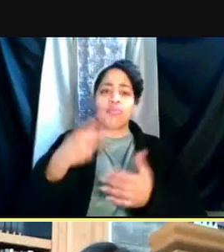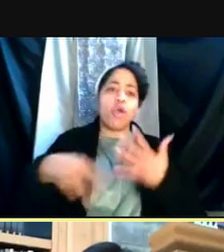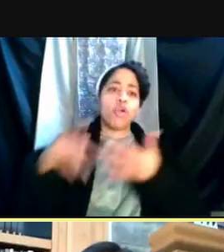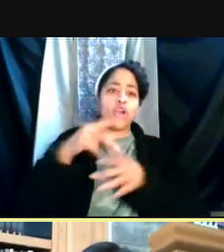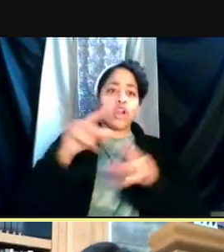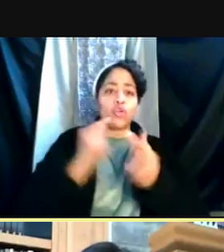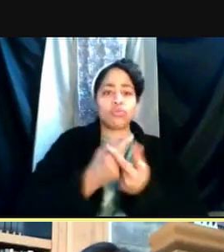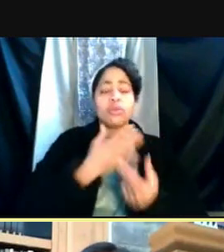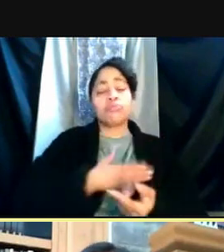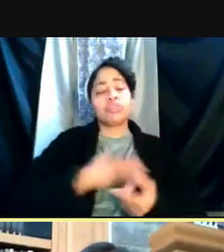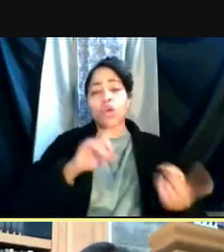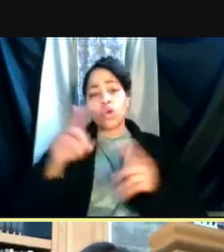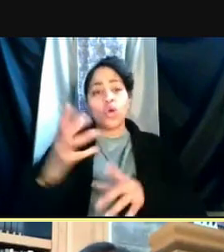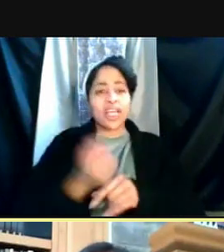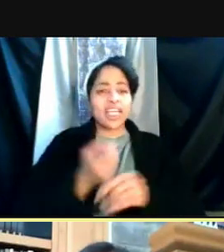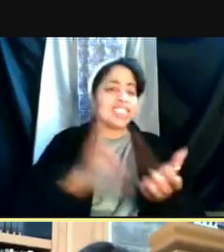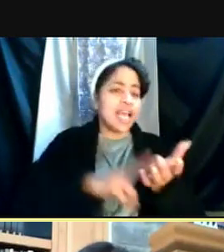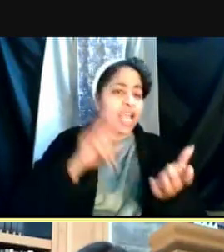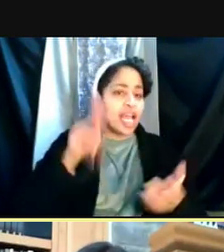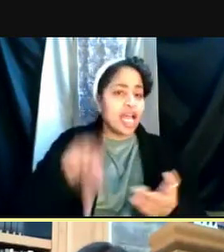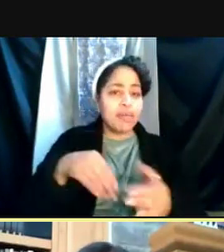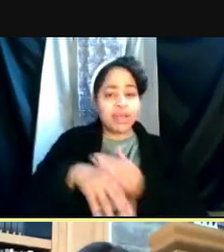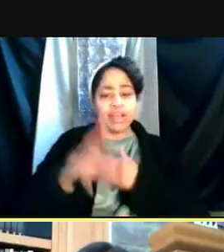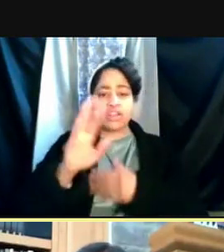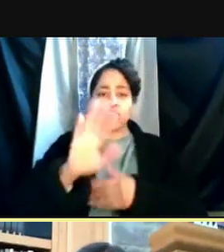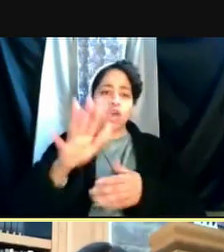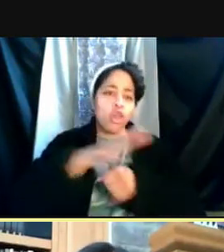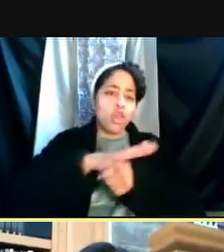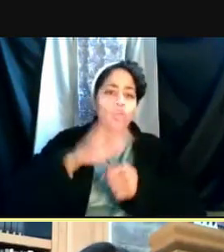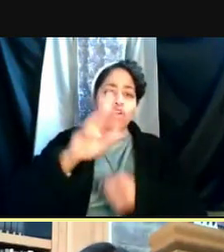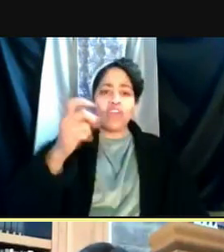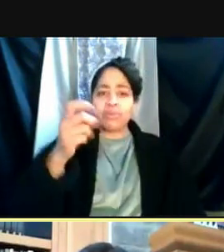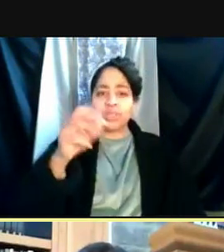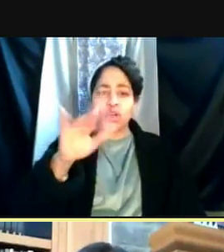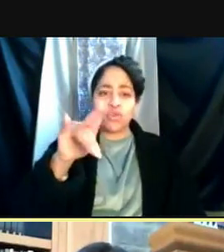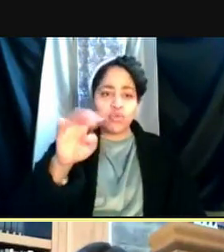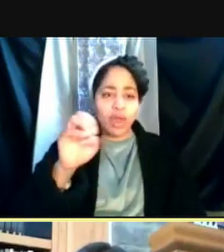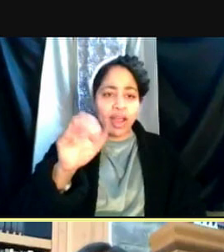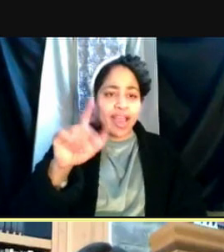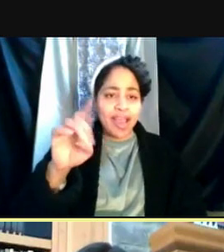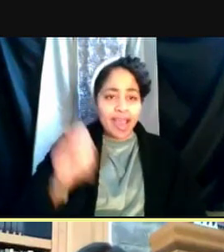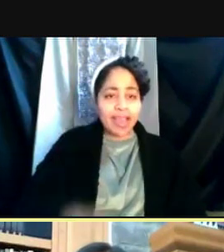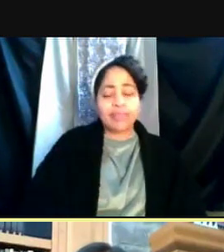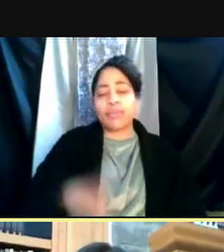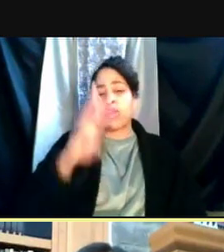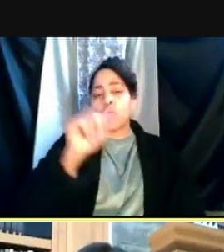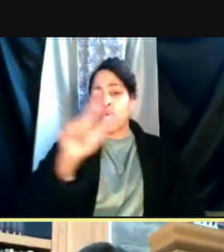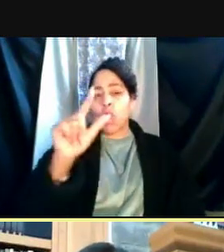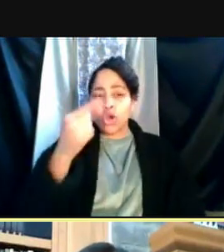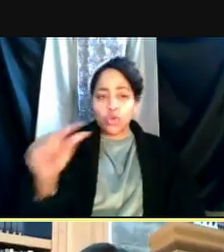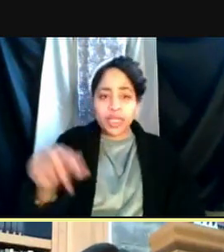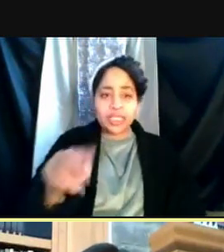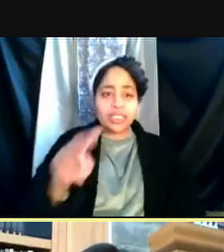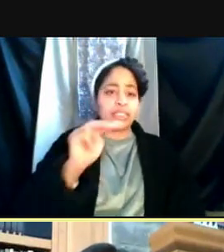please go get signed up at the local pharmacies, Rite Aid, Walgreens, Meyers, wherever you can sign up.